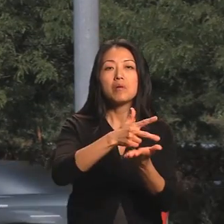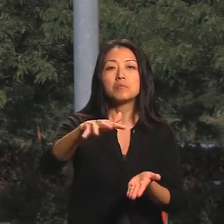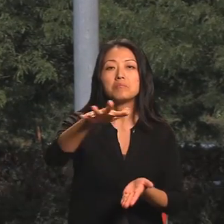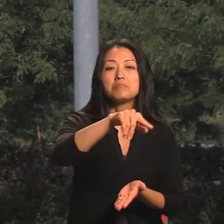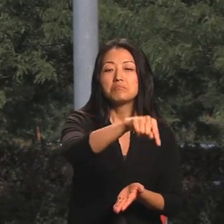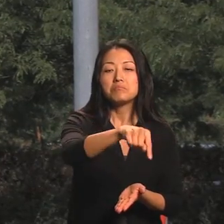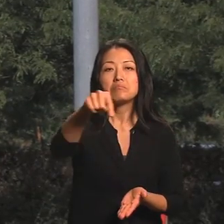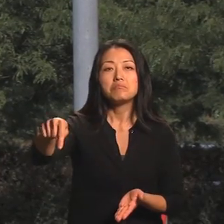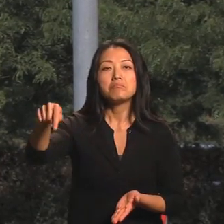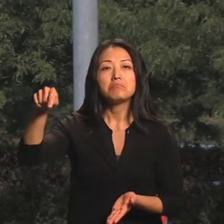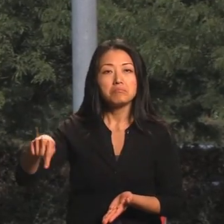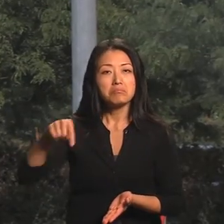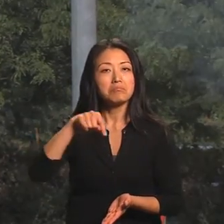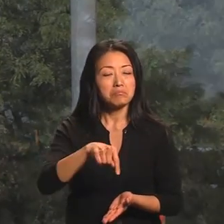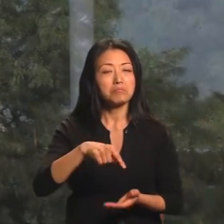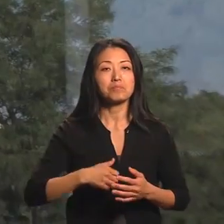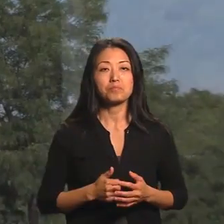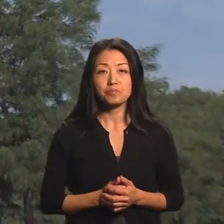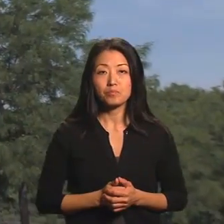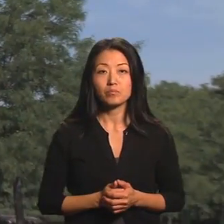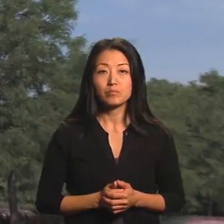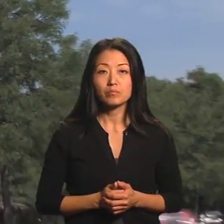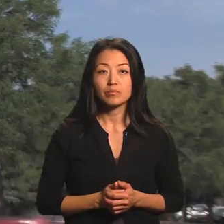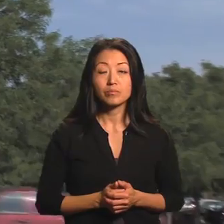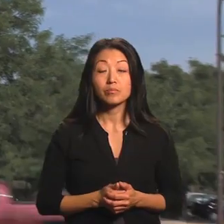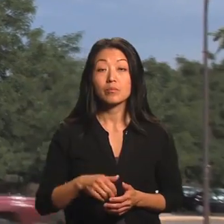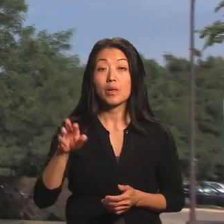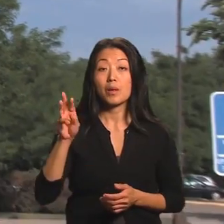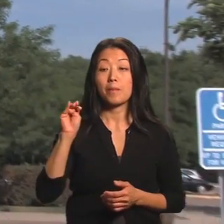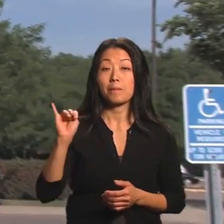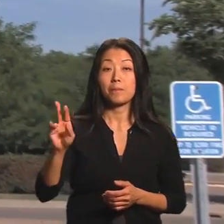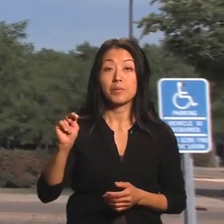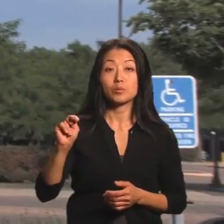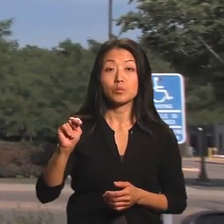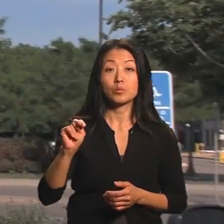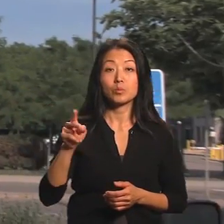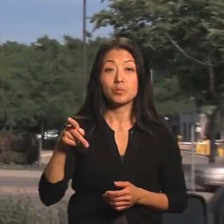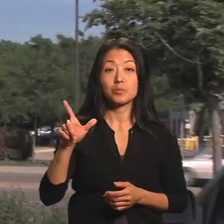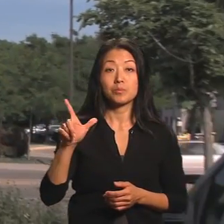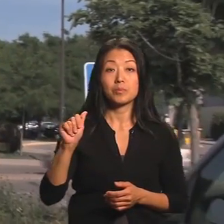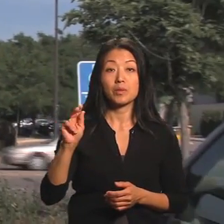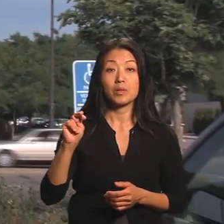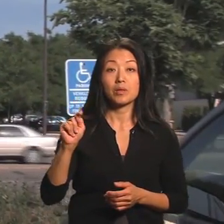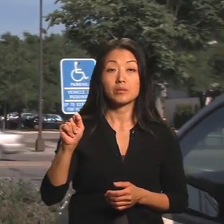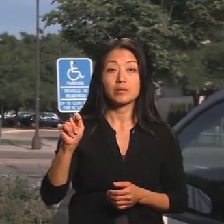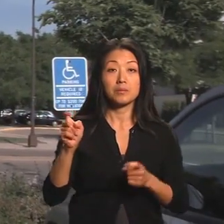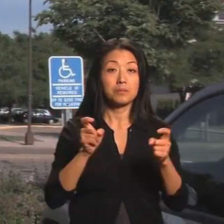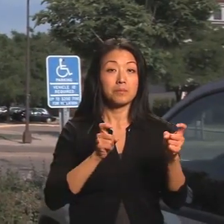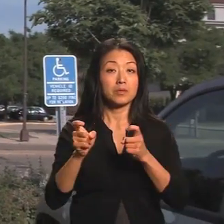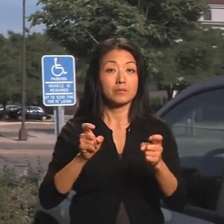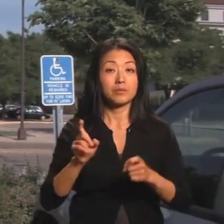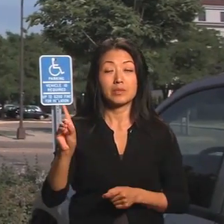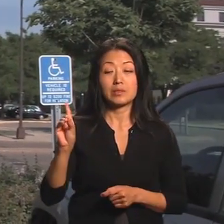is also available at several other lots surrounding the Capitol complex.